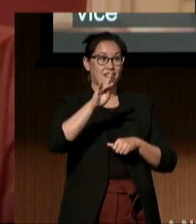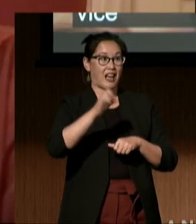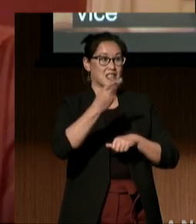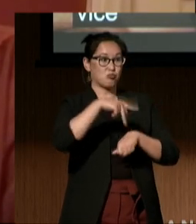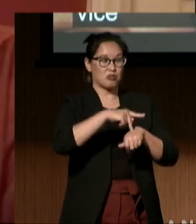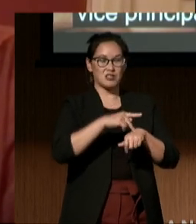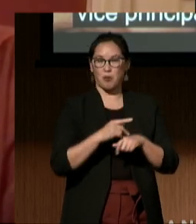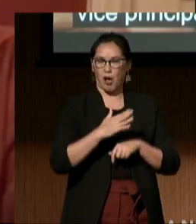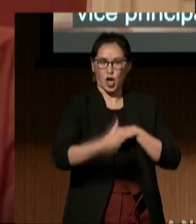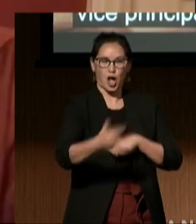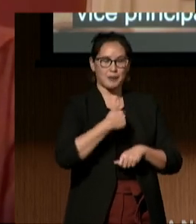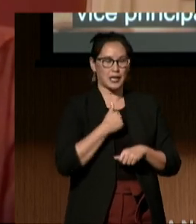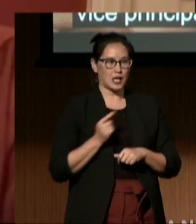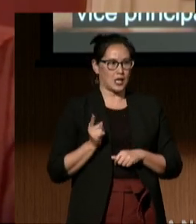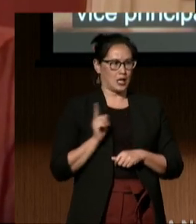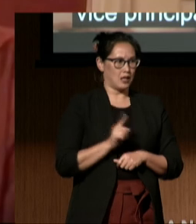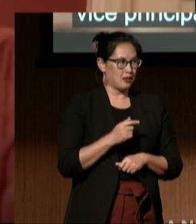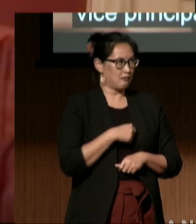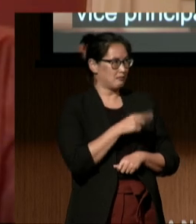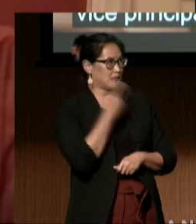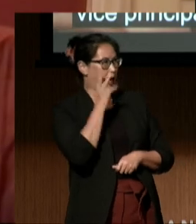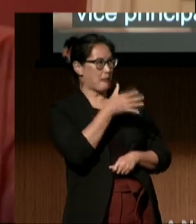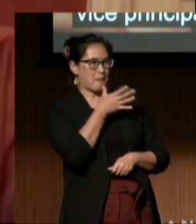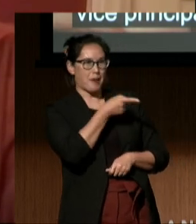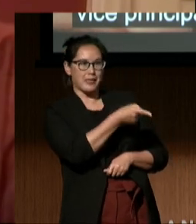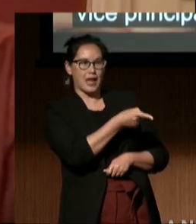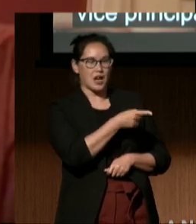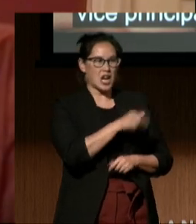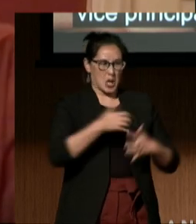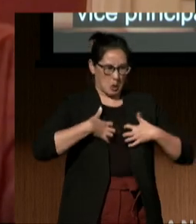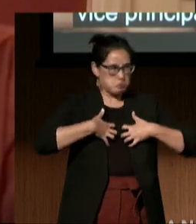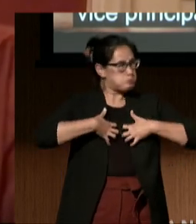looking angrier than a queen hornet stirred from their nest.